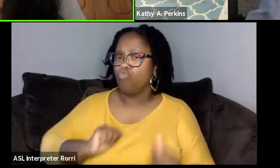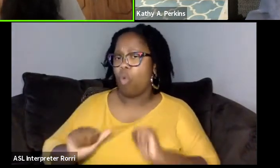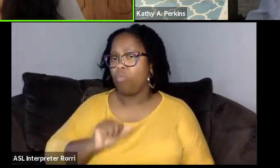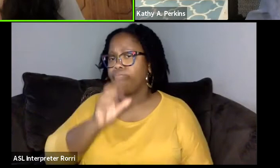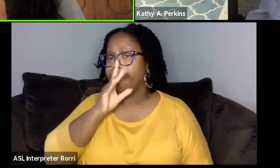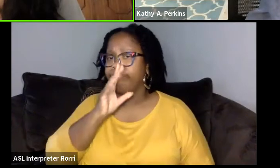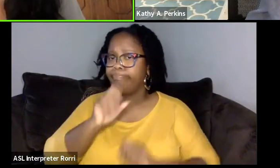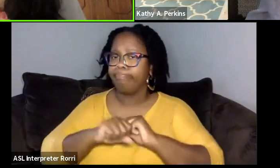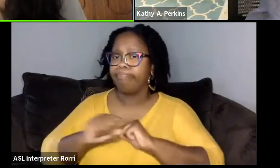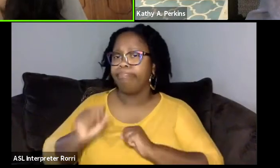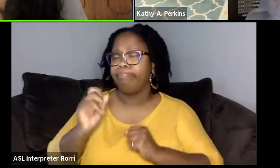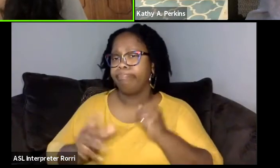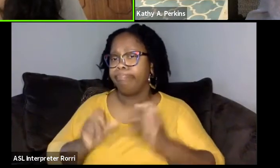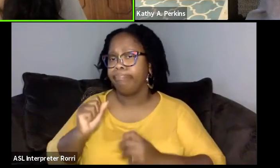over a technological platform.